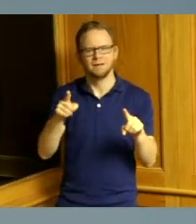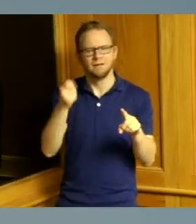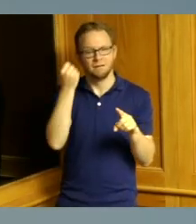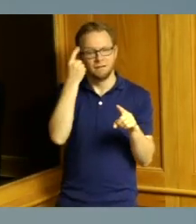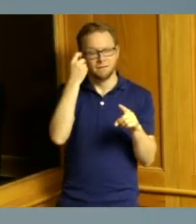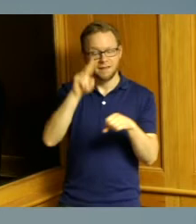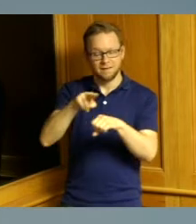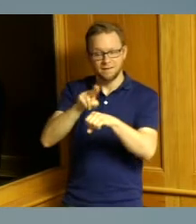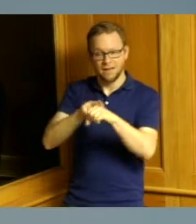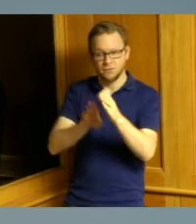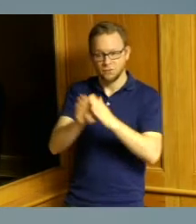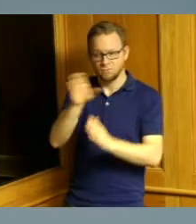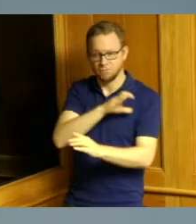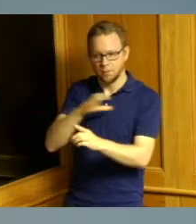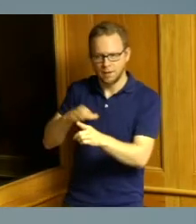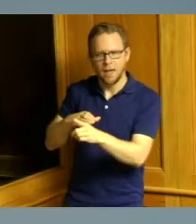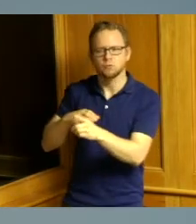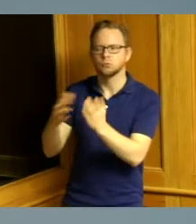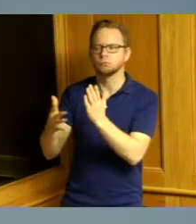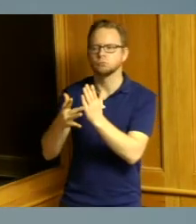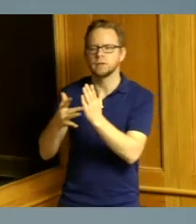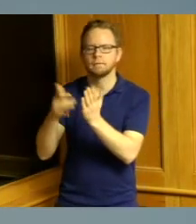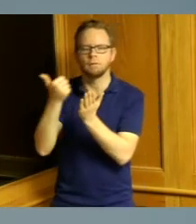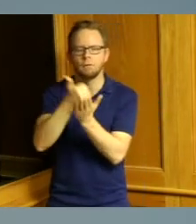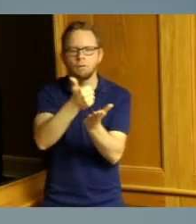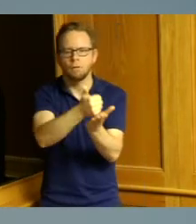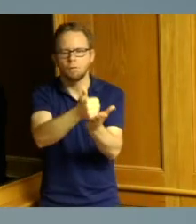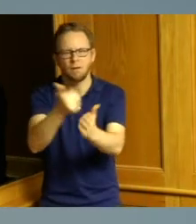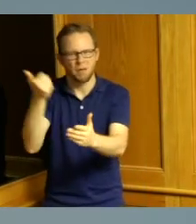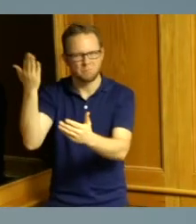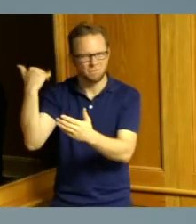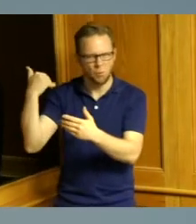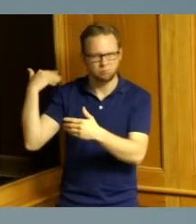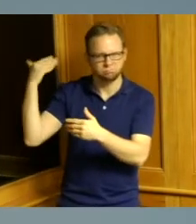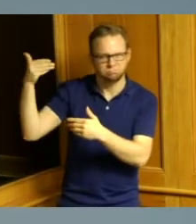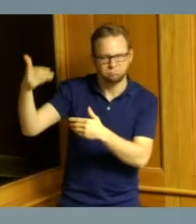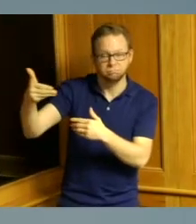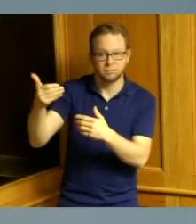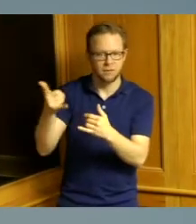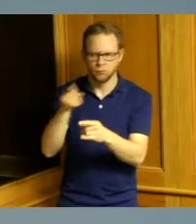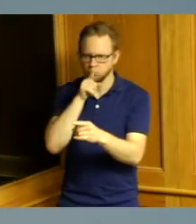Council has provided us technical assistance in the past and they're an ideal solution to help us